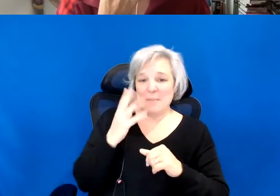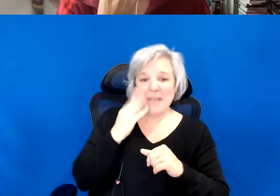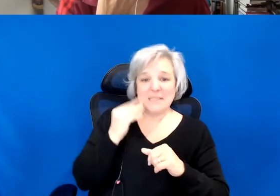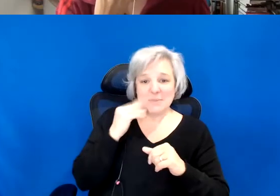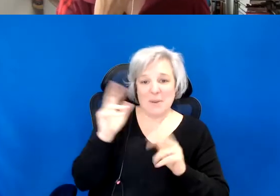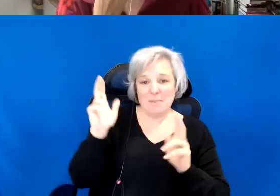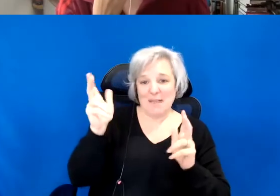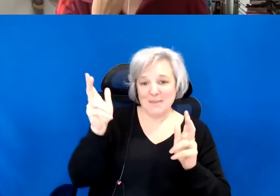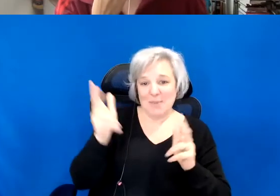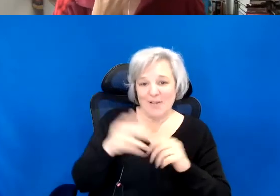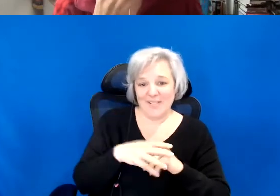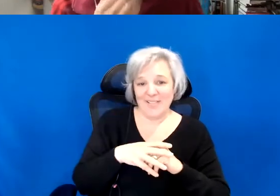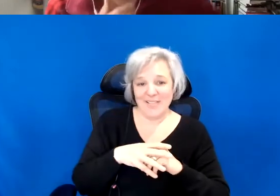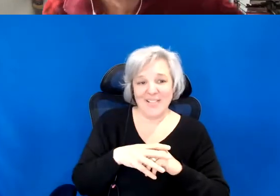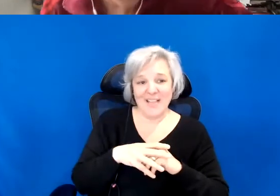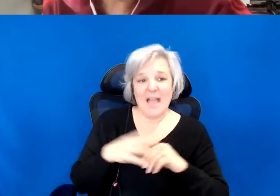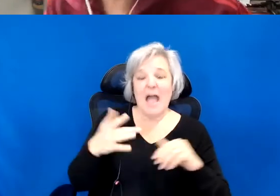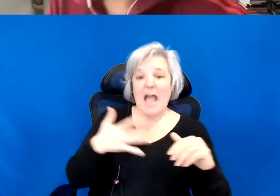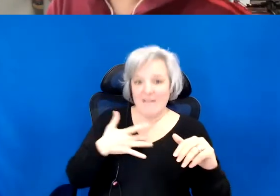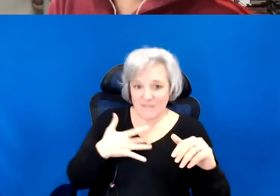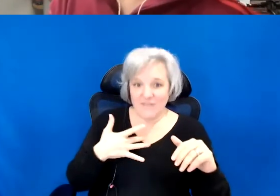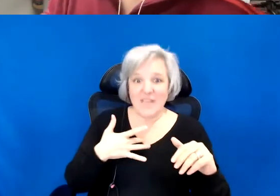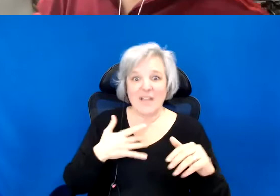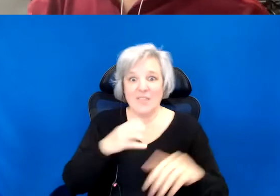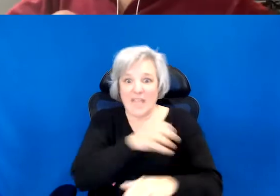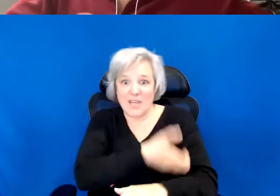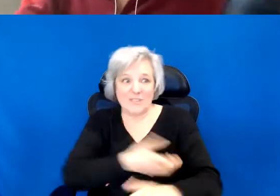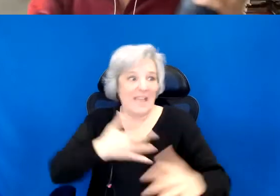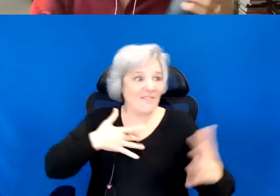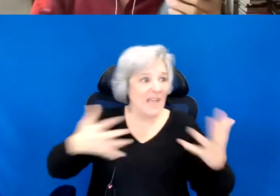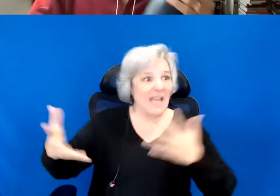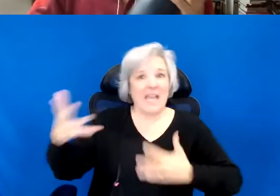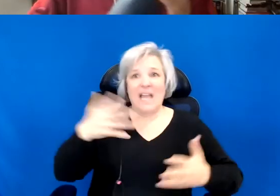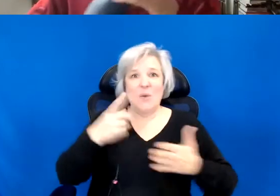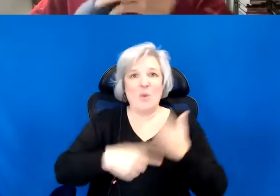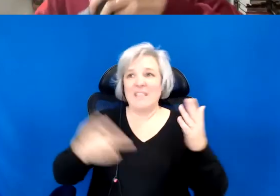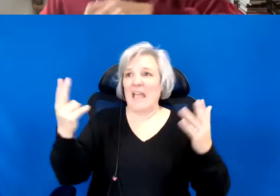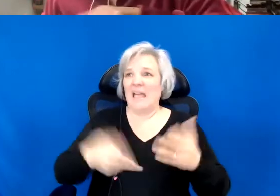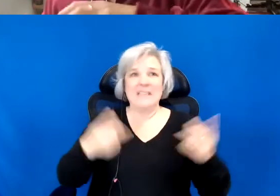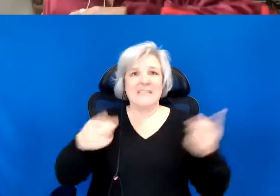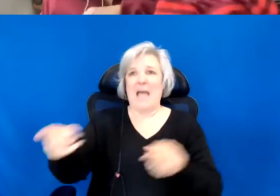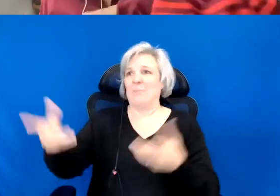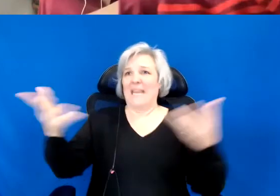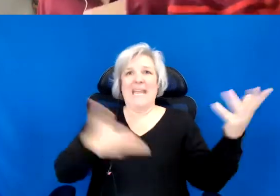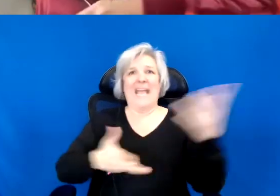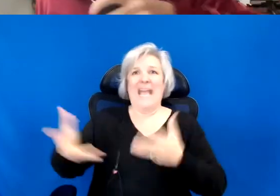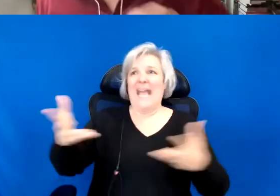Of like, feeling the momentum, and feeling the energy but not really knowing what's going on. Like definitely not succeeding.